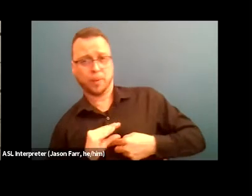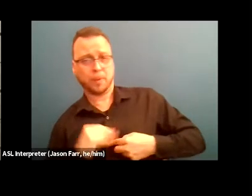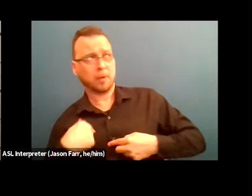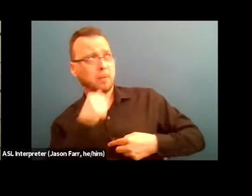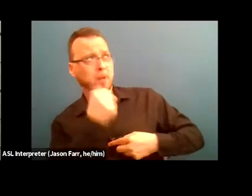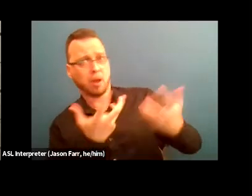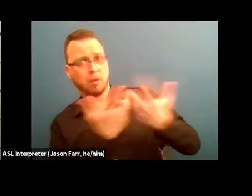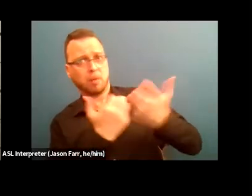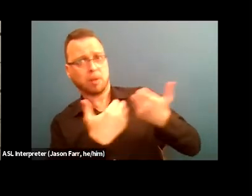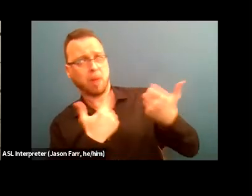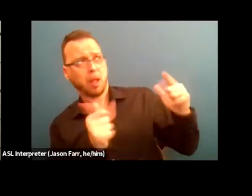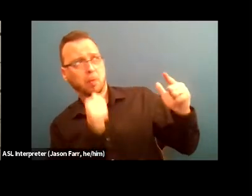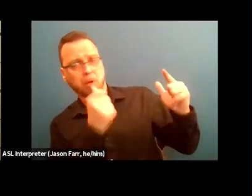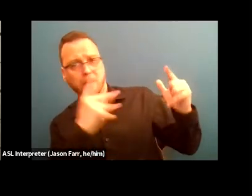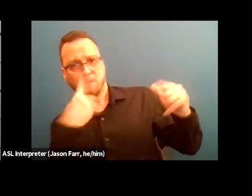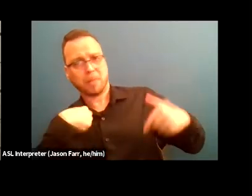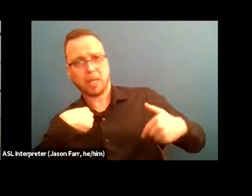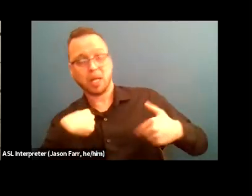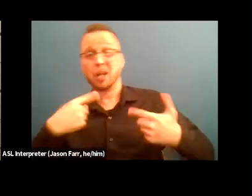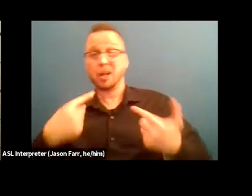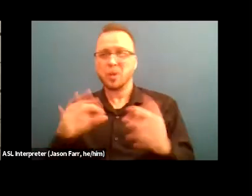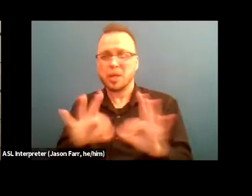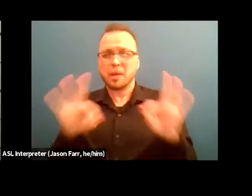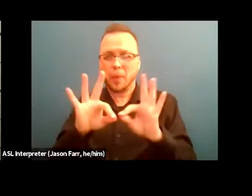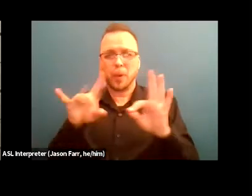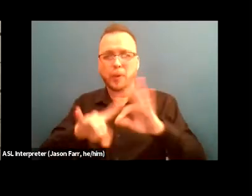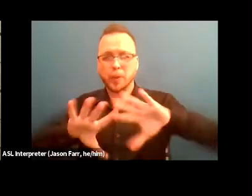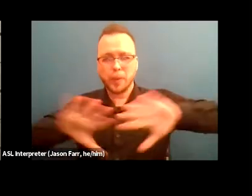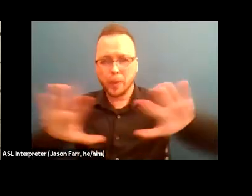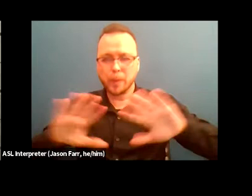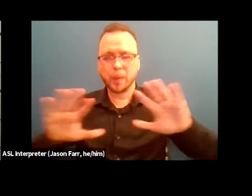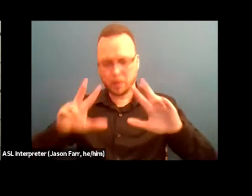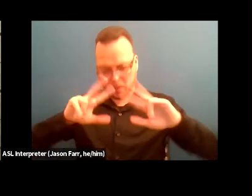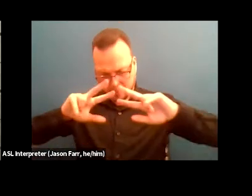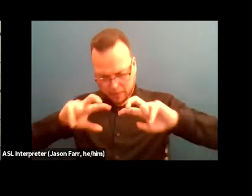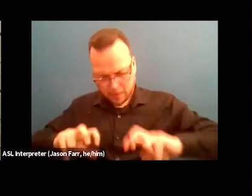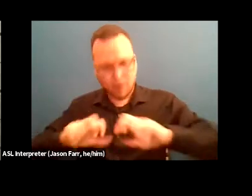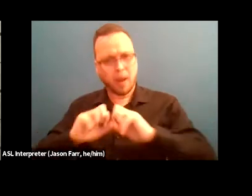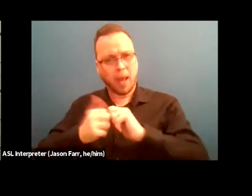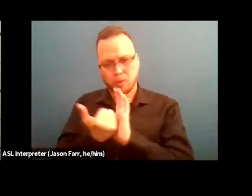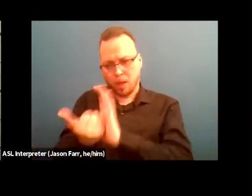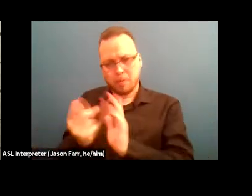So it's important again to demystify and just dedicate additional time to make sure folks are really understanding, again, what's being talked about in the language